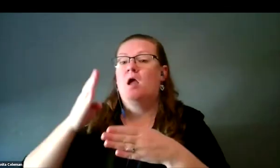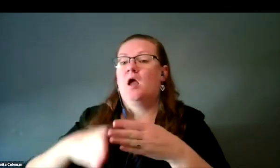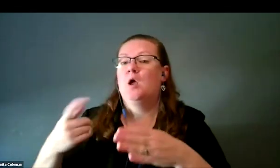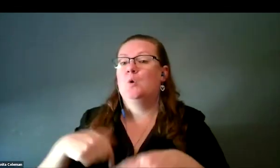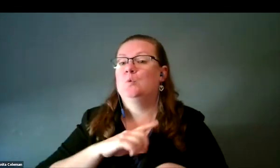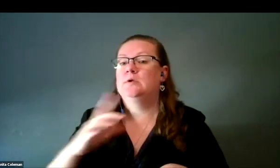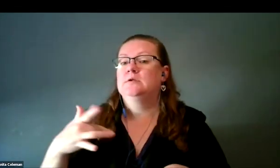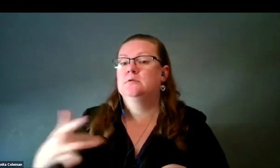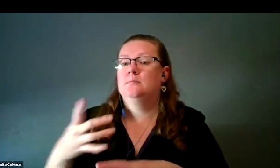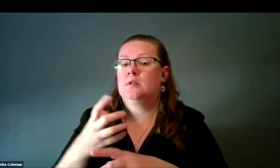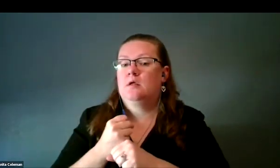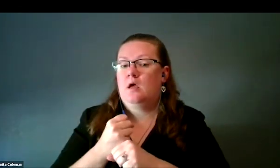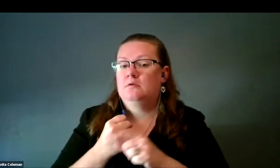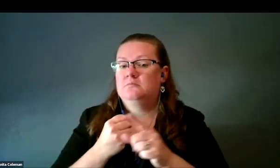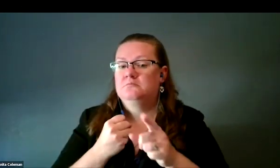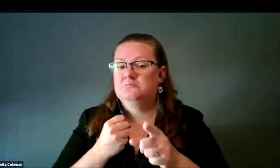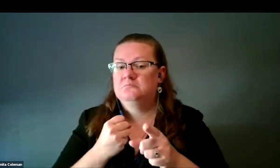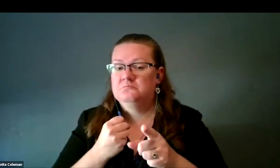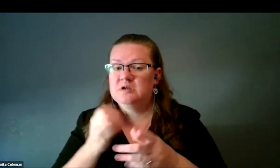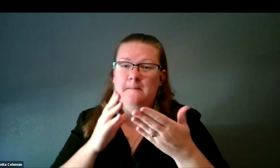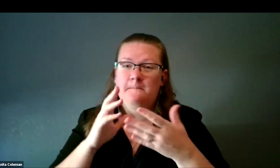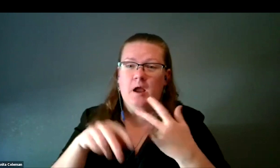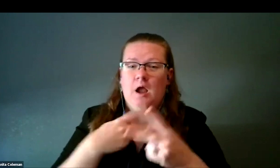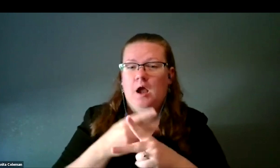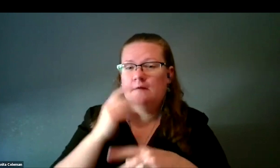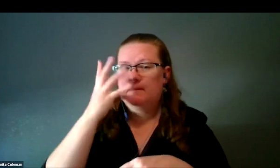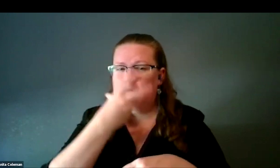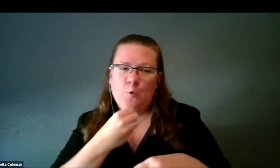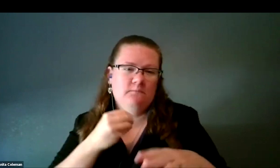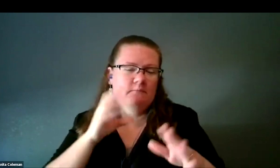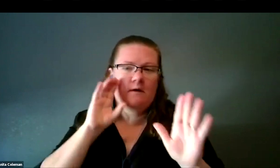is some a beautiful press release image.